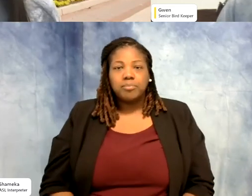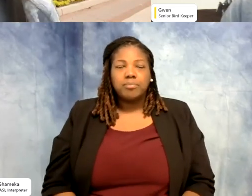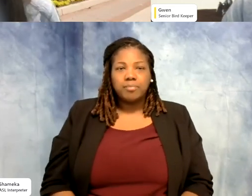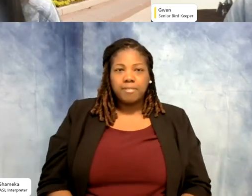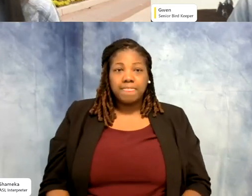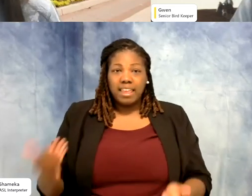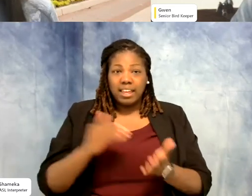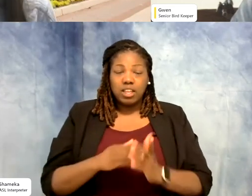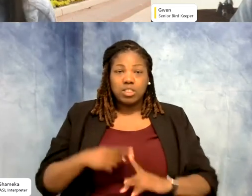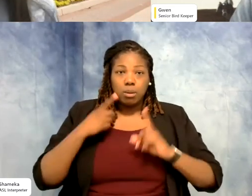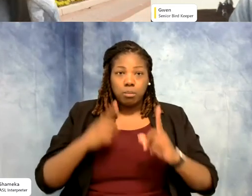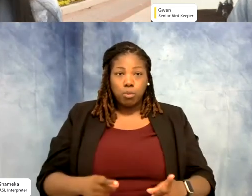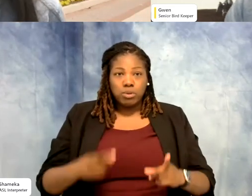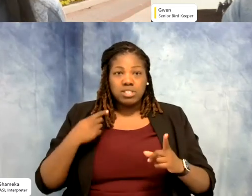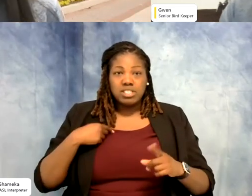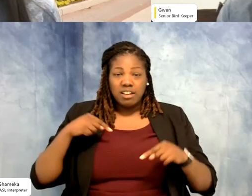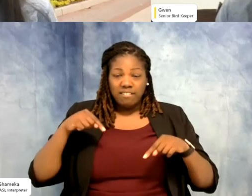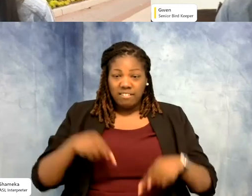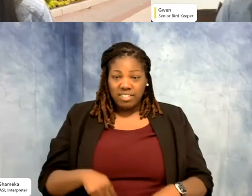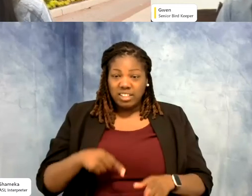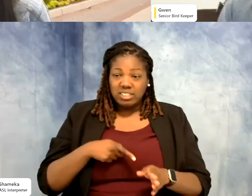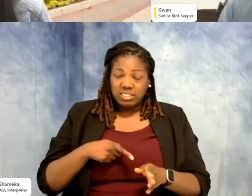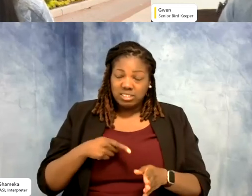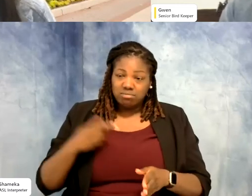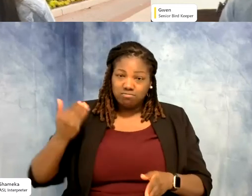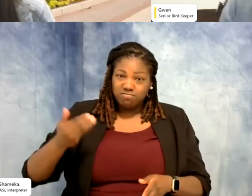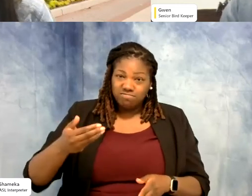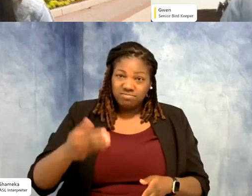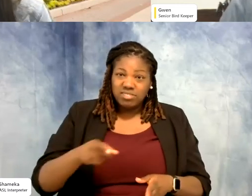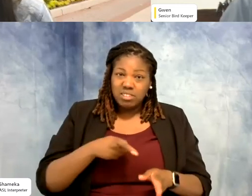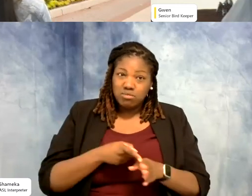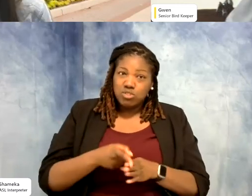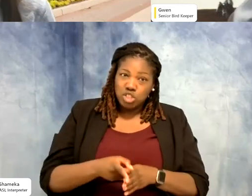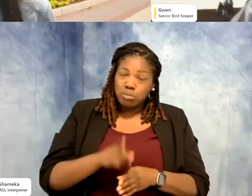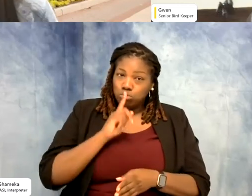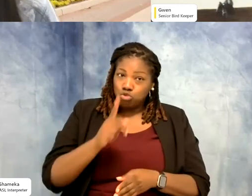of the series, that these jobs exist out there. And like you said if you had known